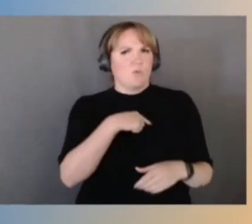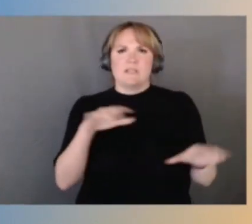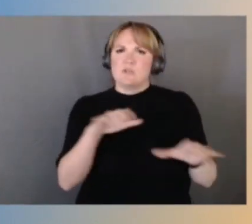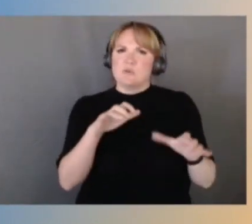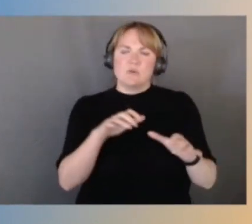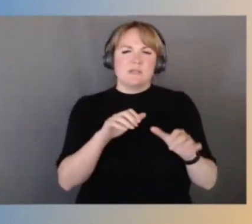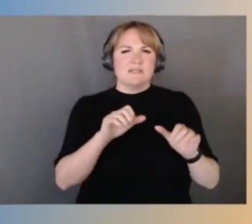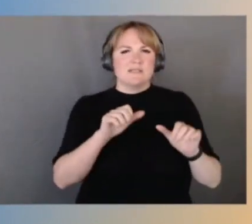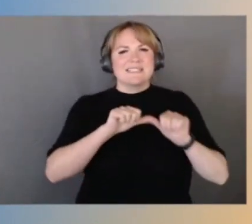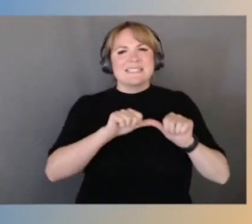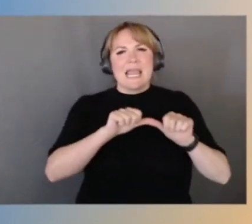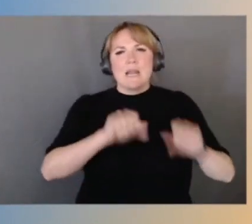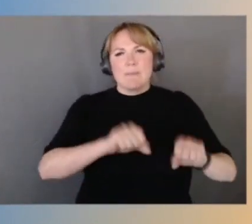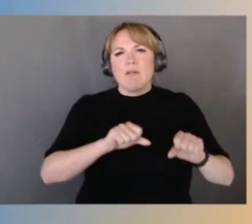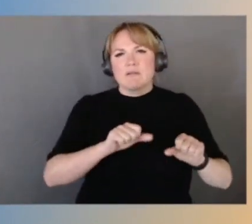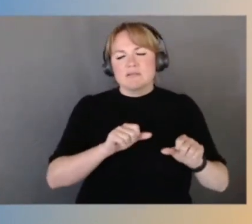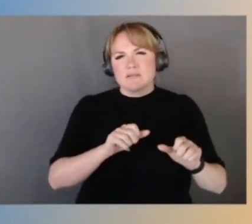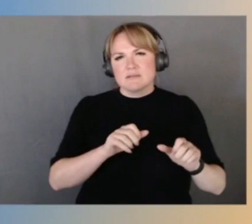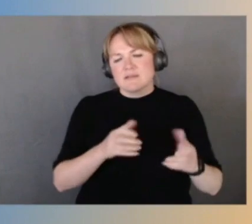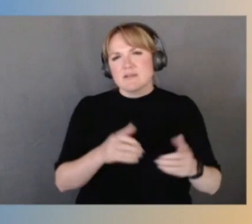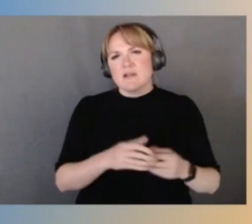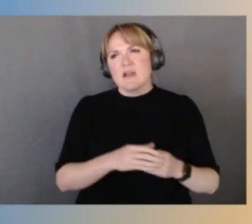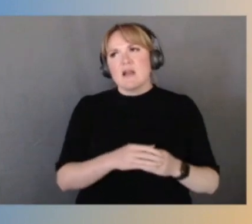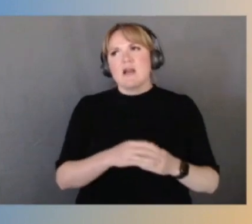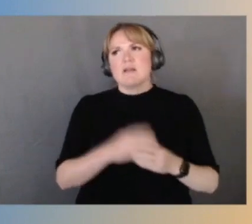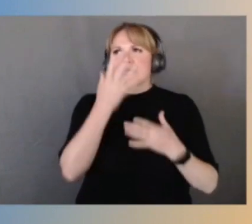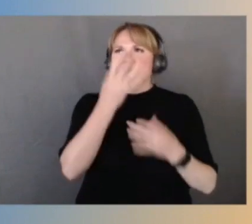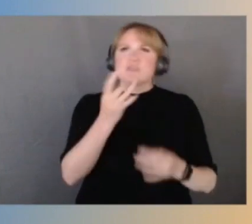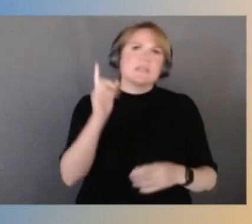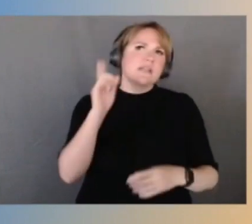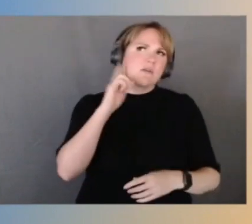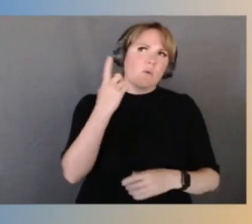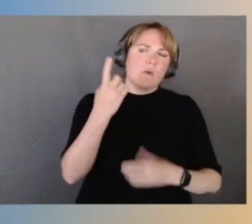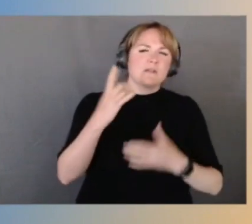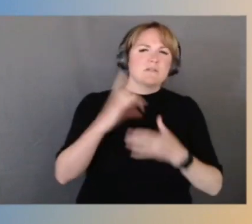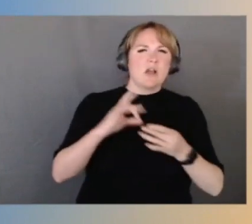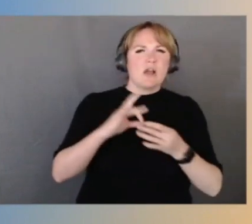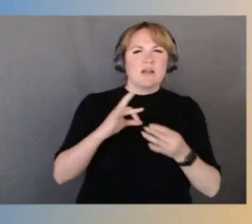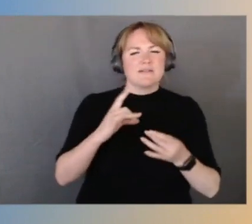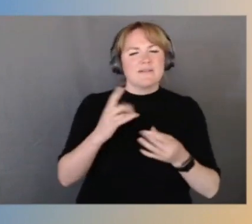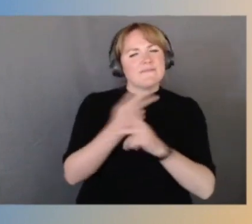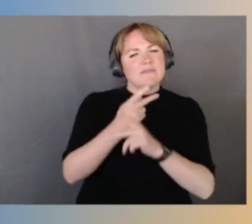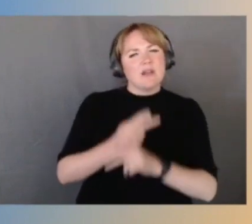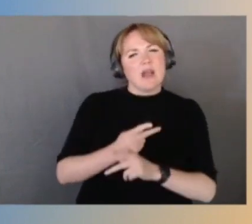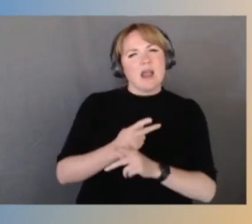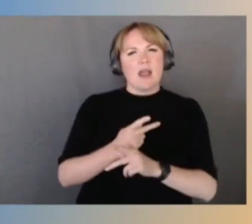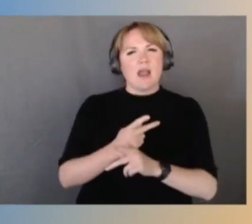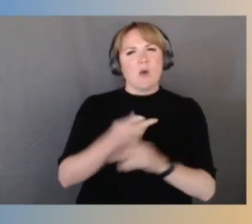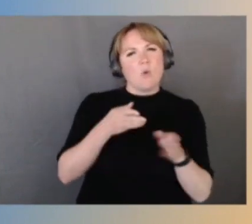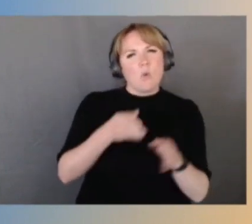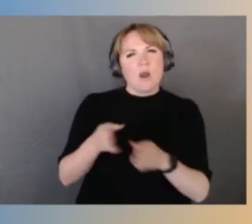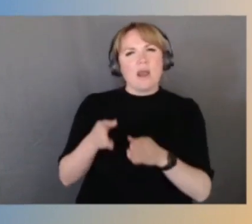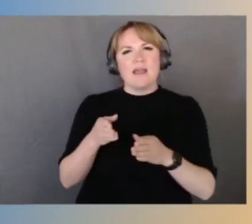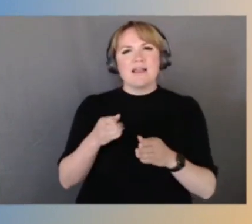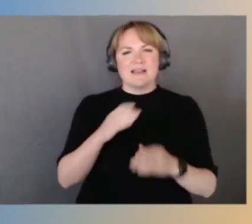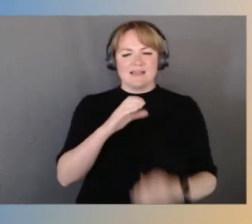Really interesting to hear in one of the talks about the fact that we're figuring out ways to make cement and to make steel with